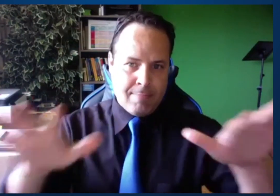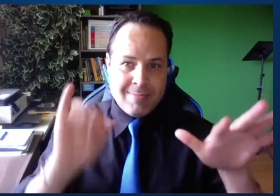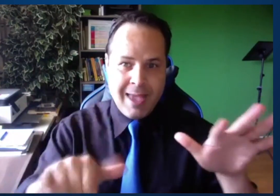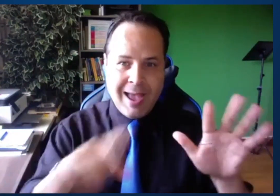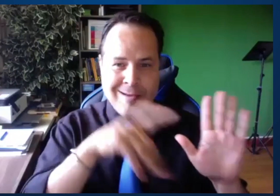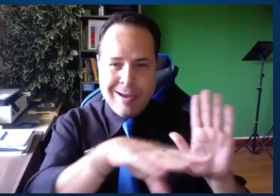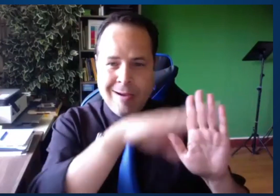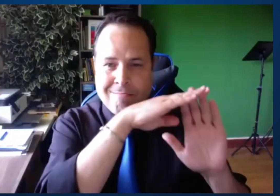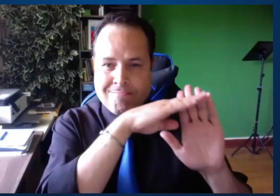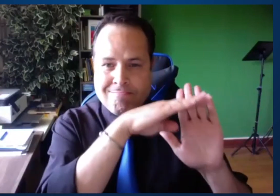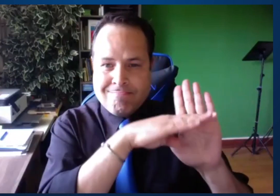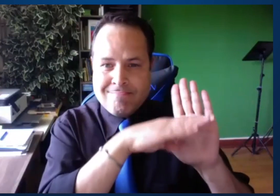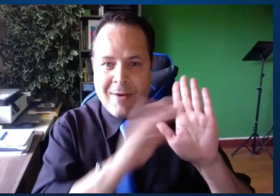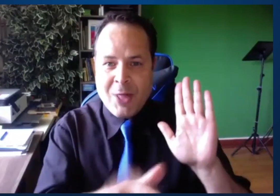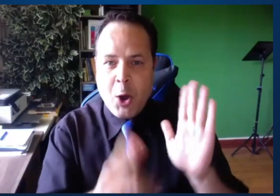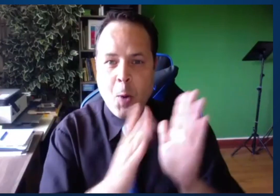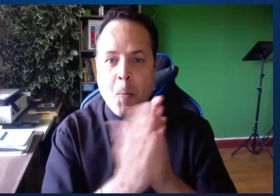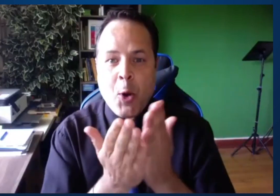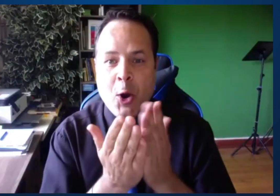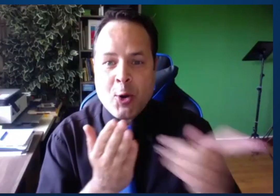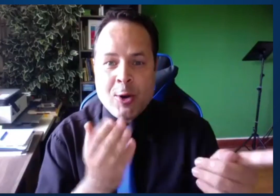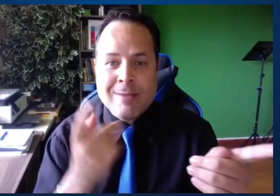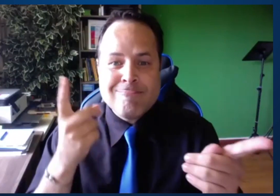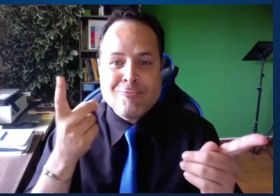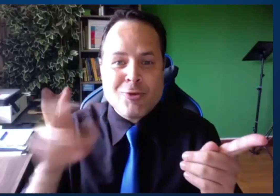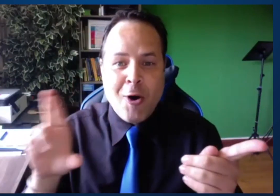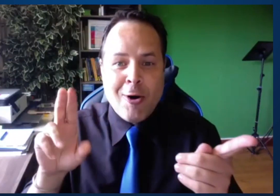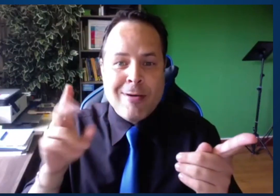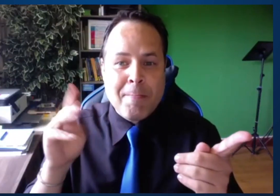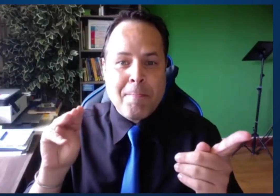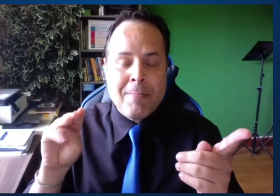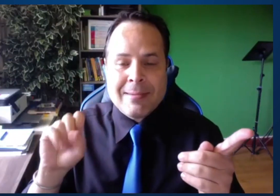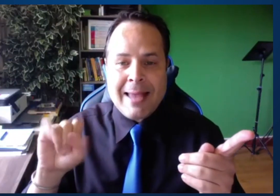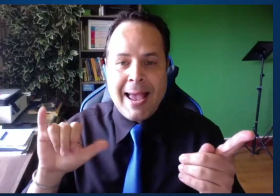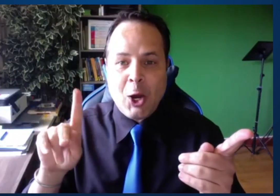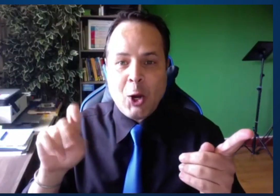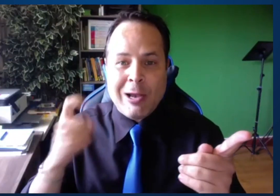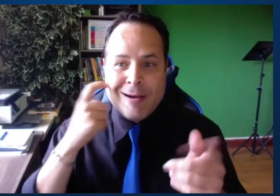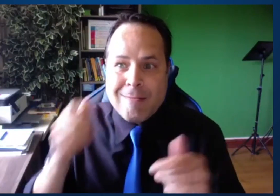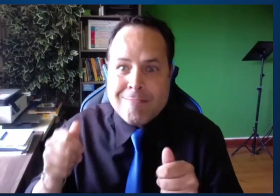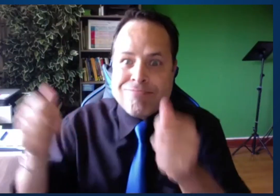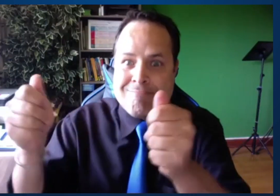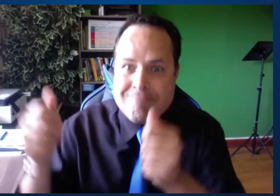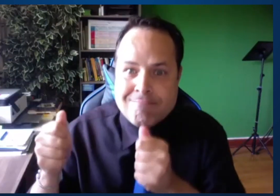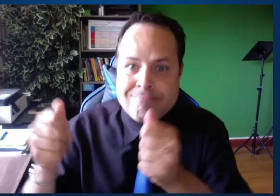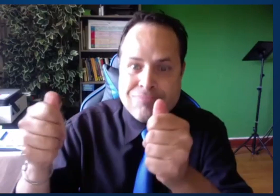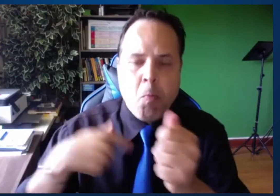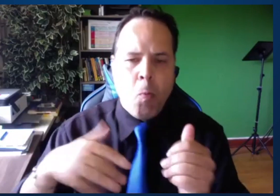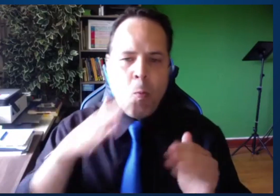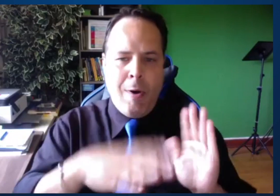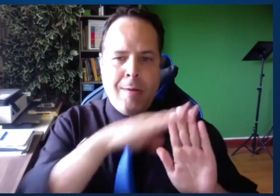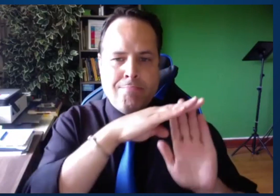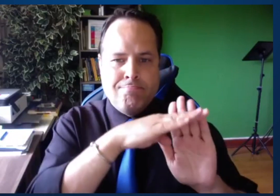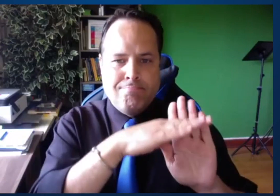how these ideas and concepts can be applied in the classroom. We'll be talking about that in the October 7 session.